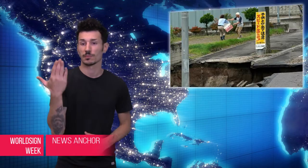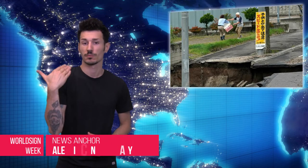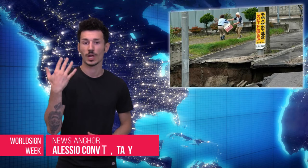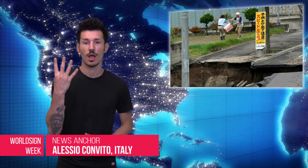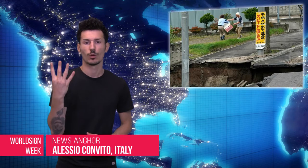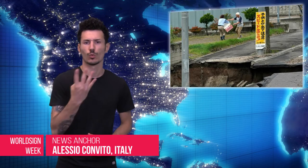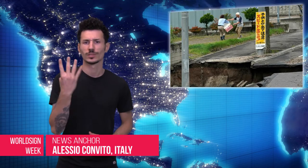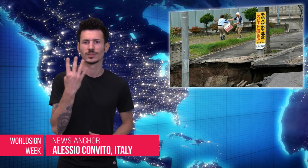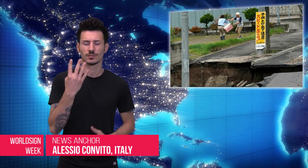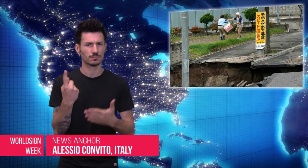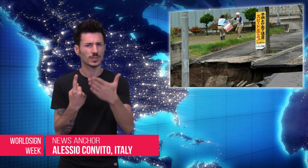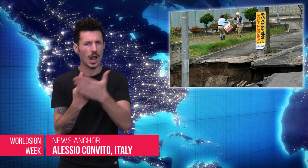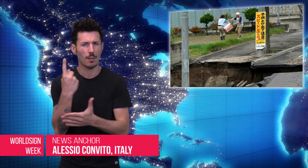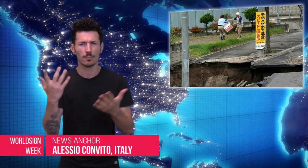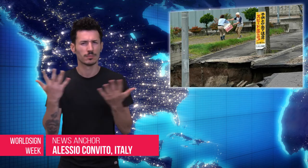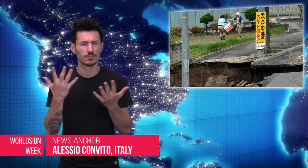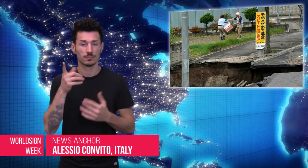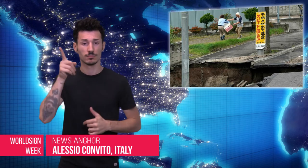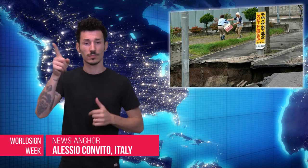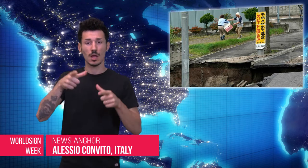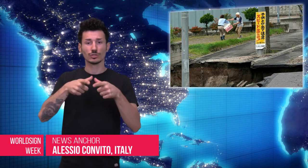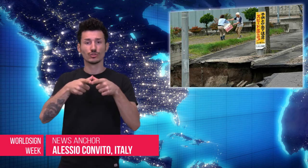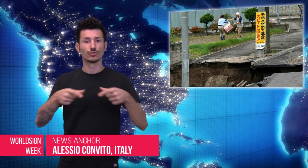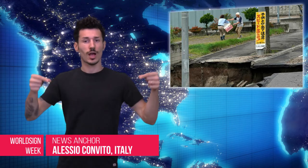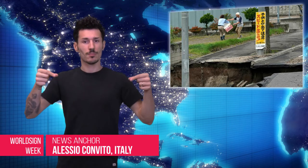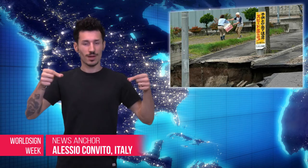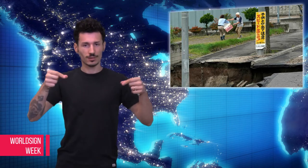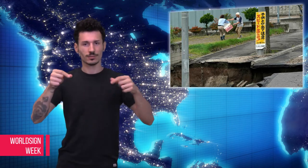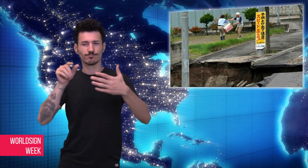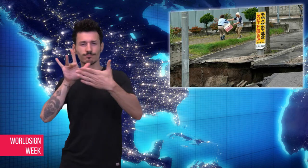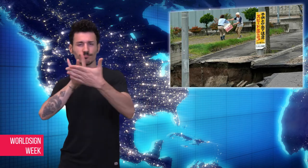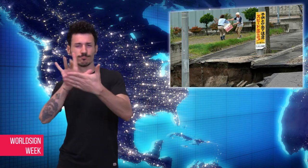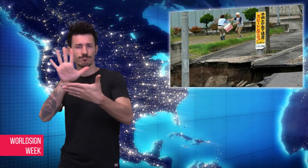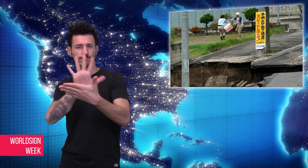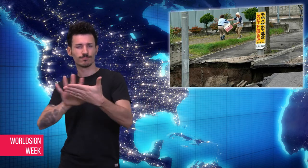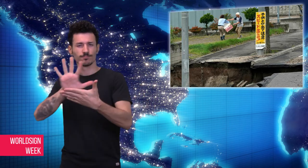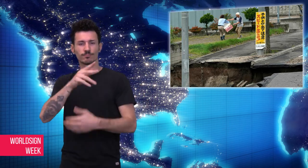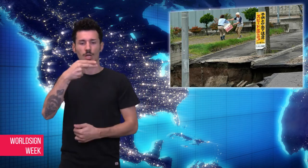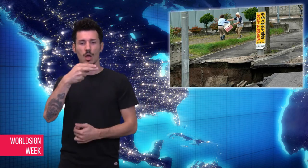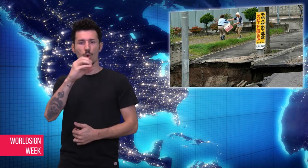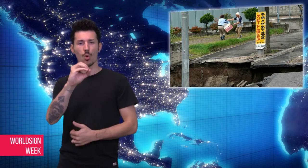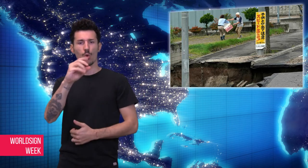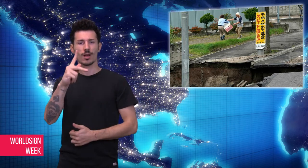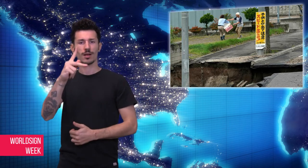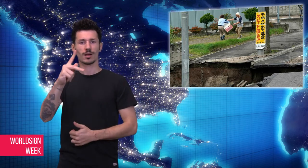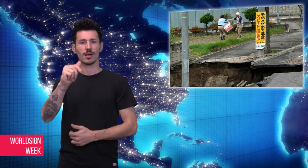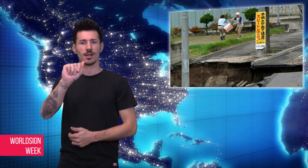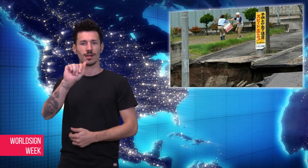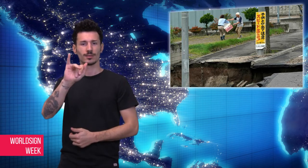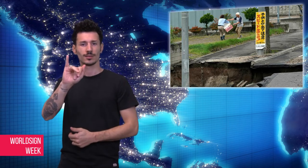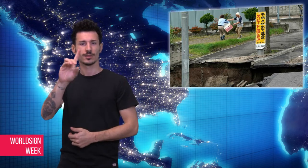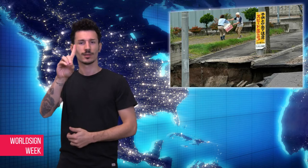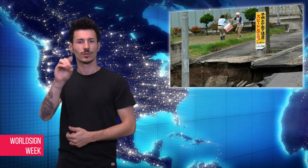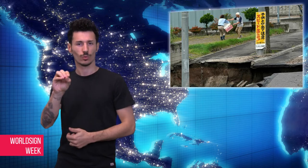Alessio: An earthquake measuring 6.7 on the Richter scale hit the